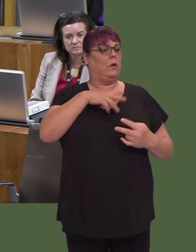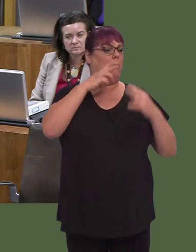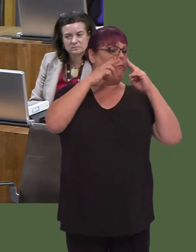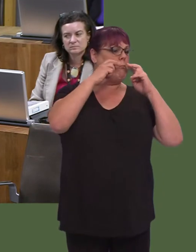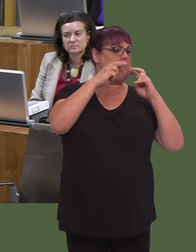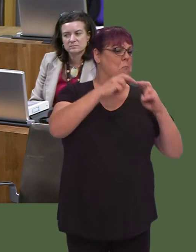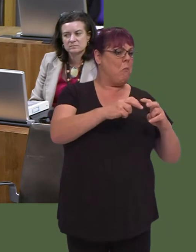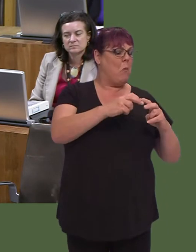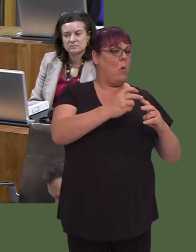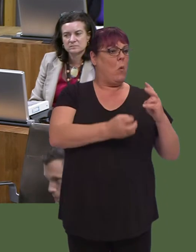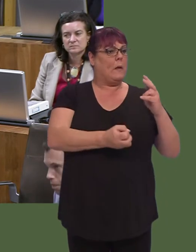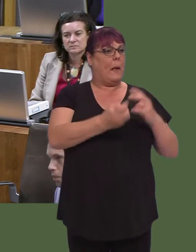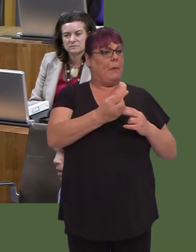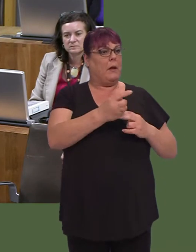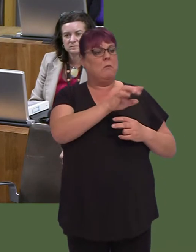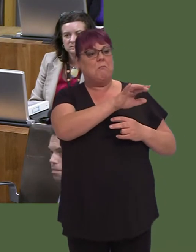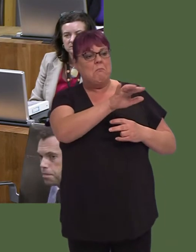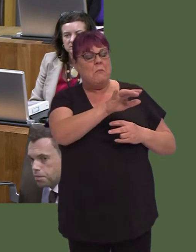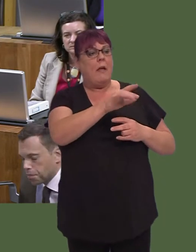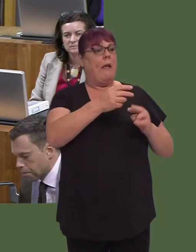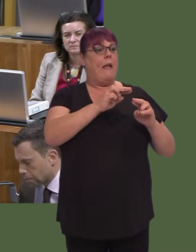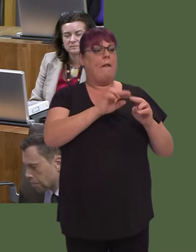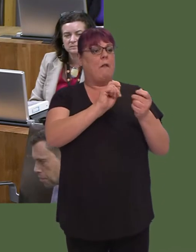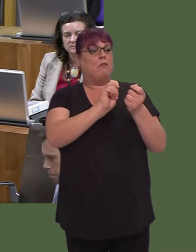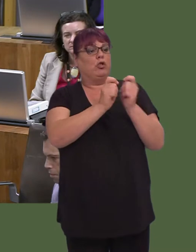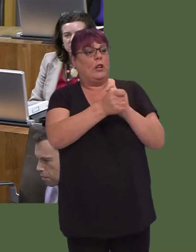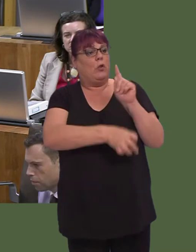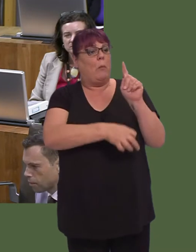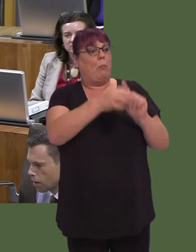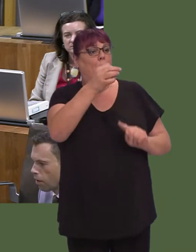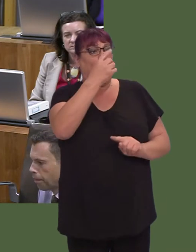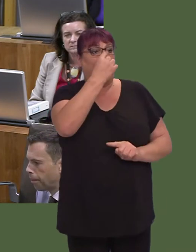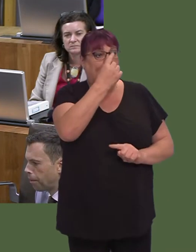is more that can be done, or a reprioritising of some schemes, in the light of the evidence